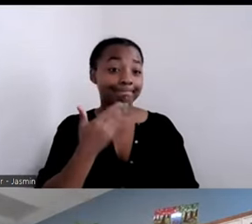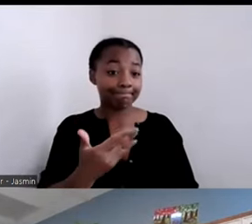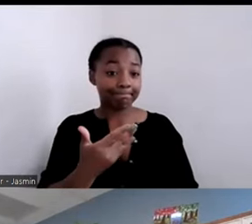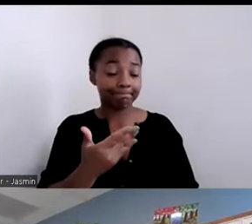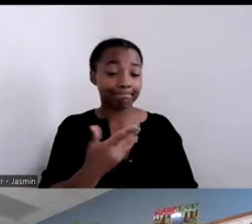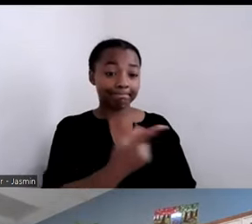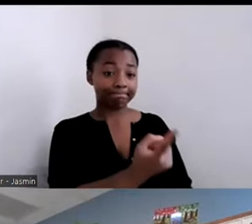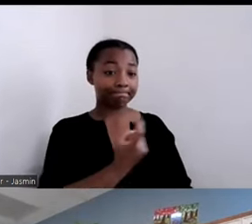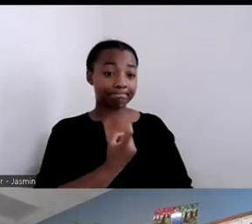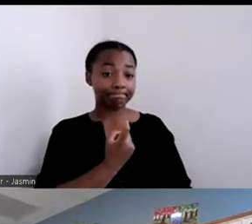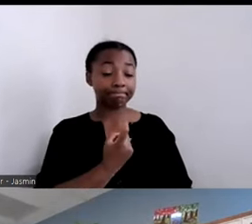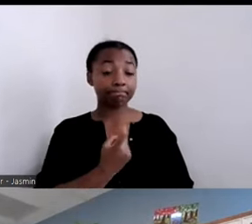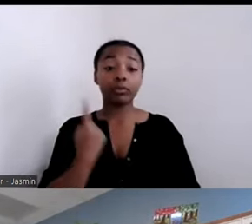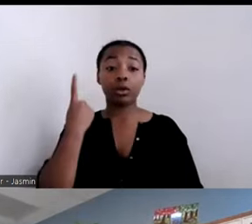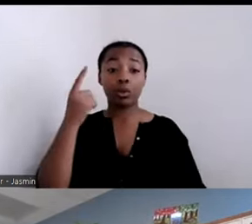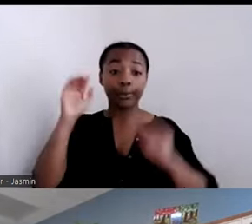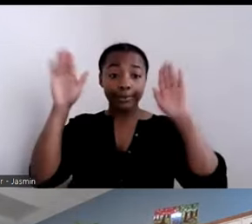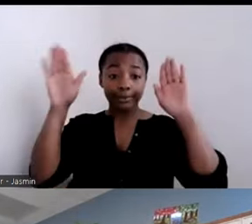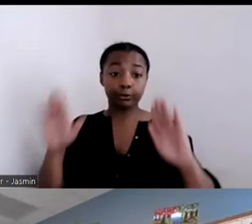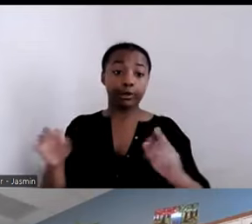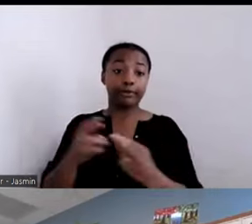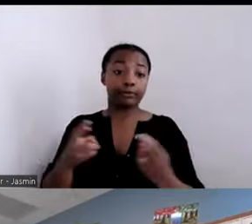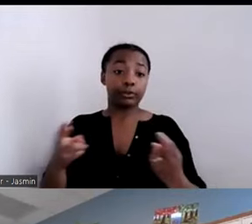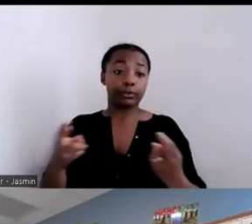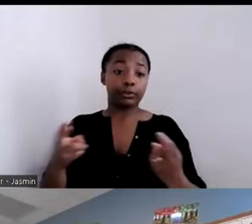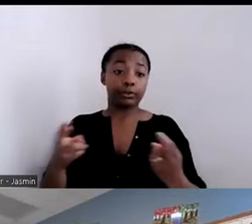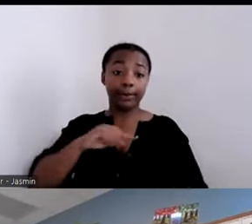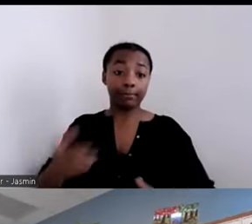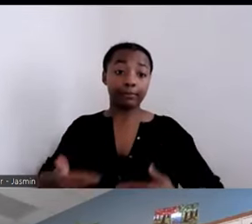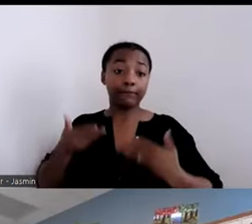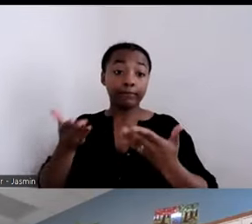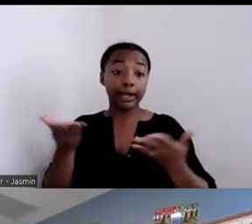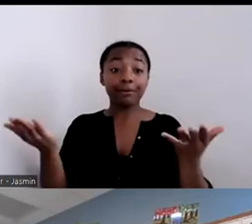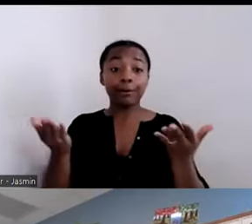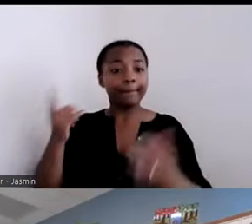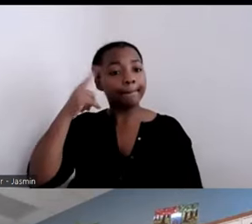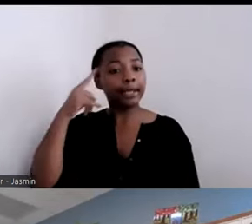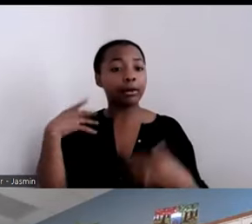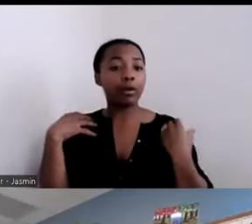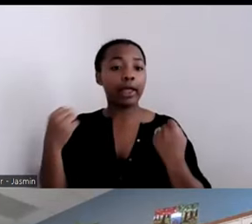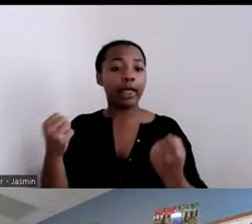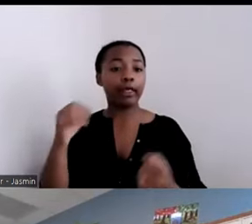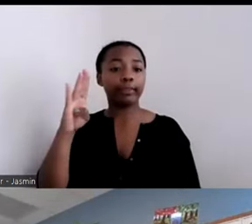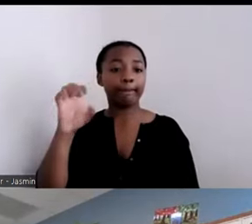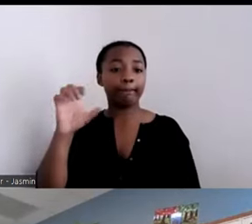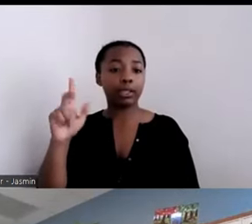are the mental health block grants to every state and territory. States then flexibly